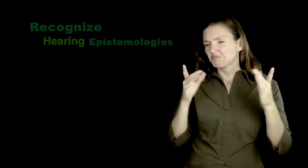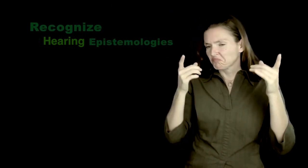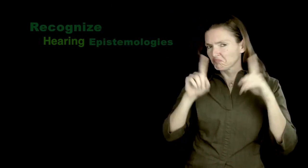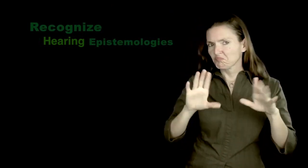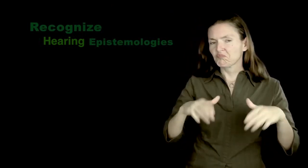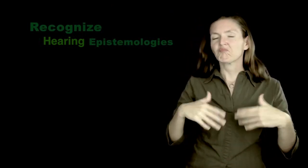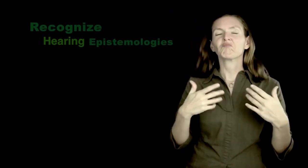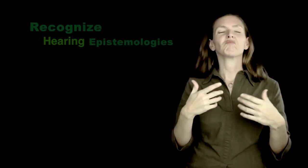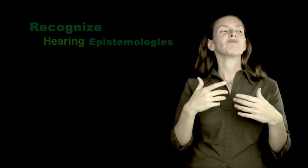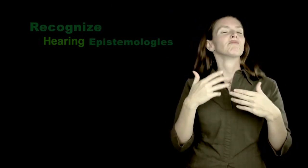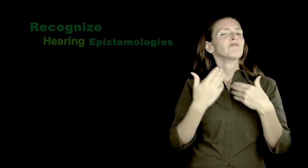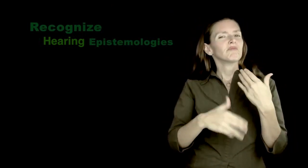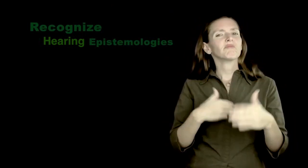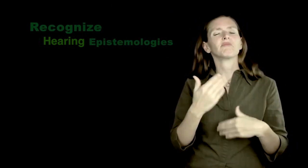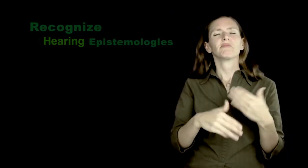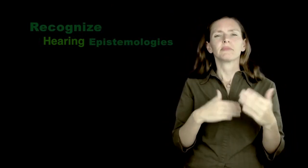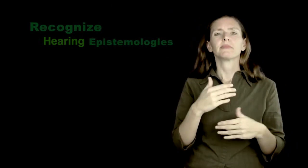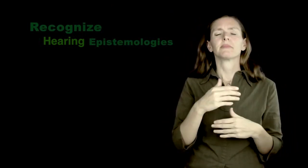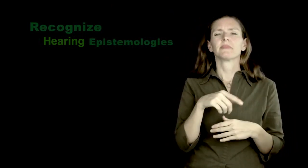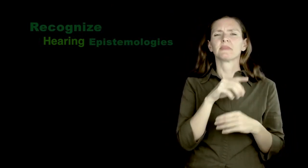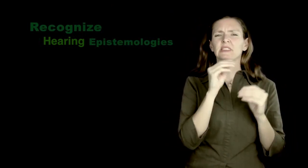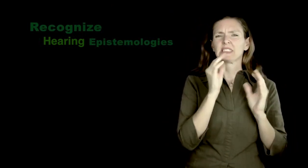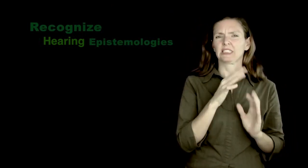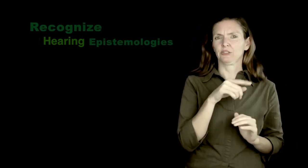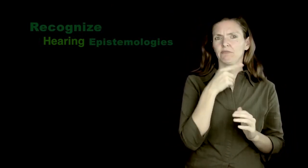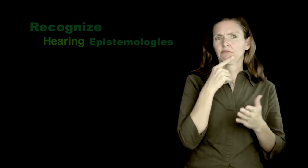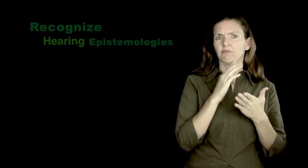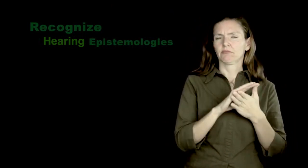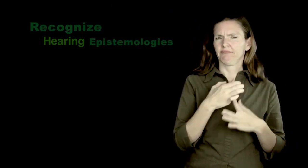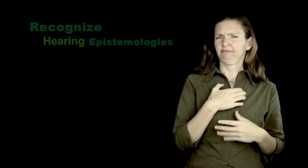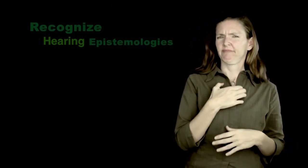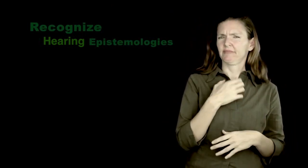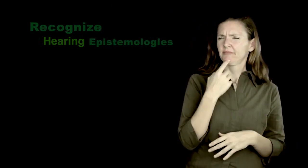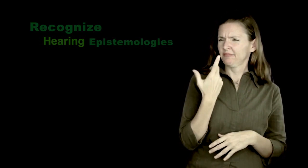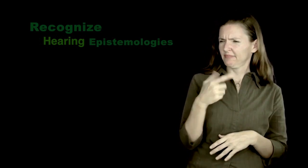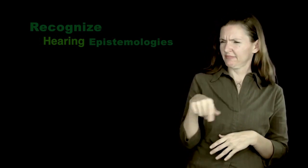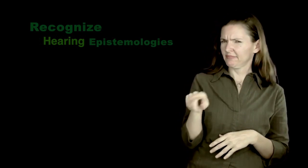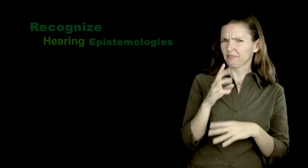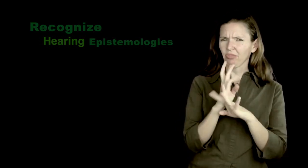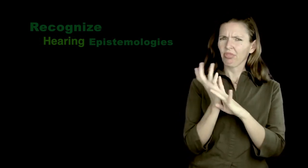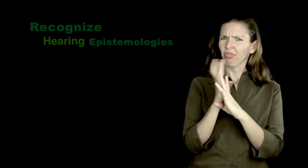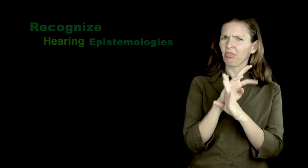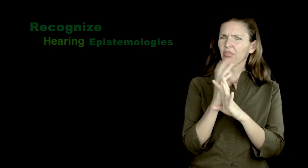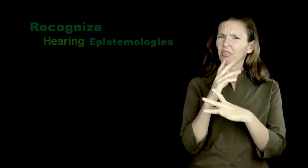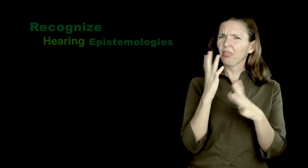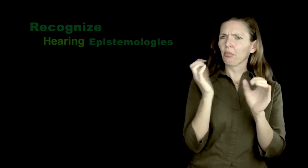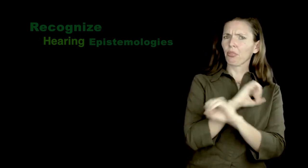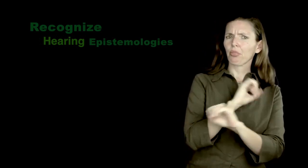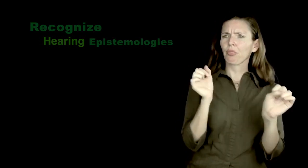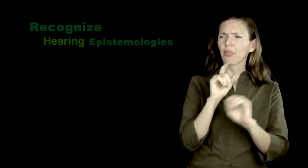The agreement was mutual. As time went on, the teachers at the hearing school started having concerns about Deaf students' inability to stay in a straight line.